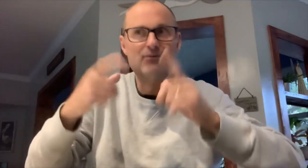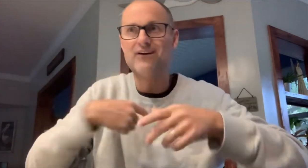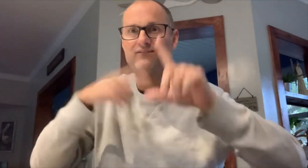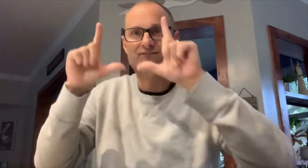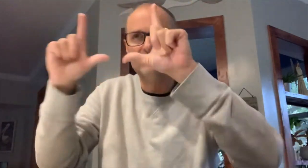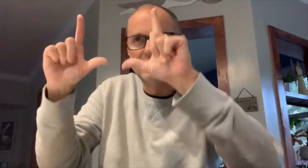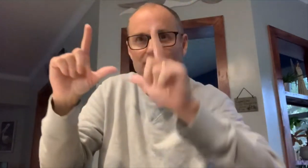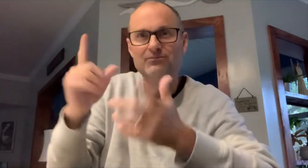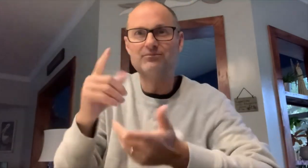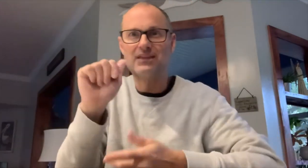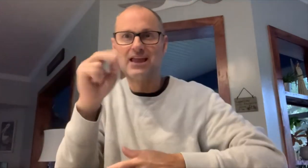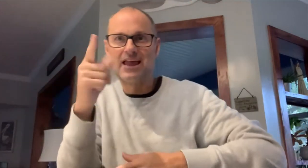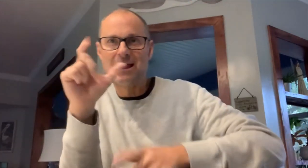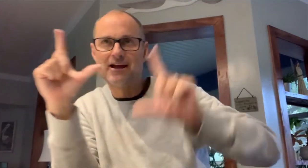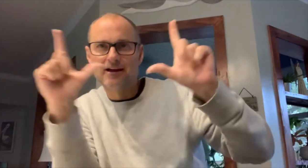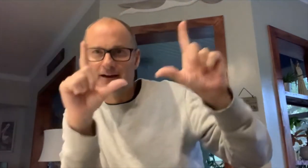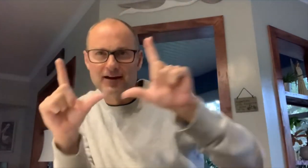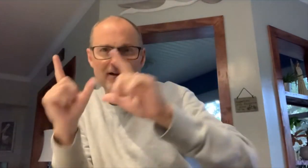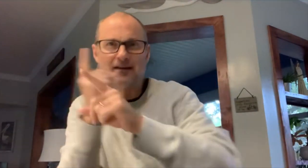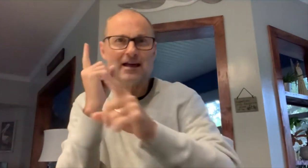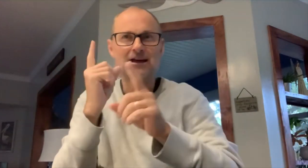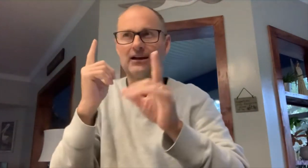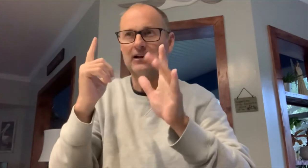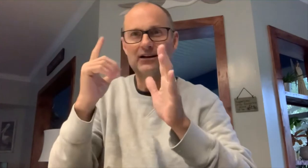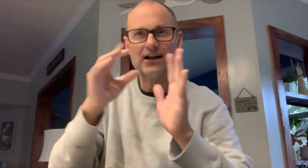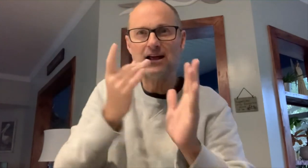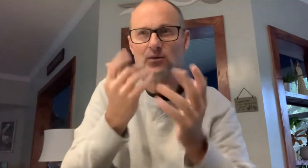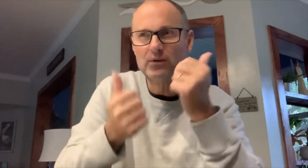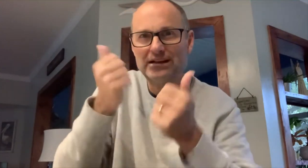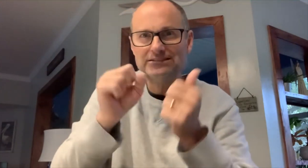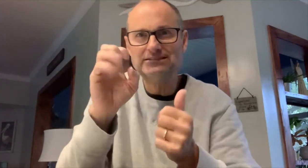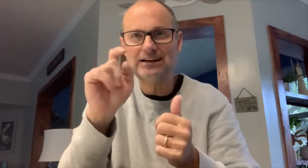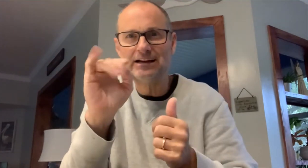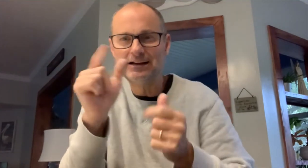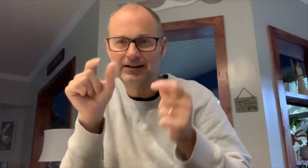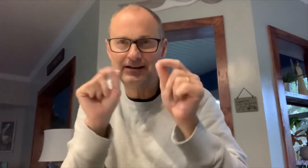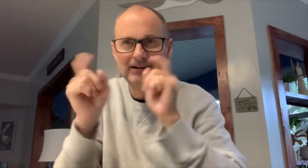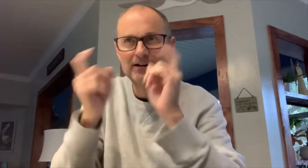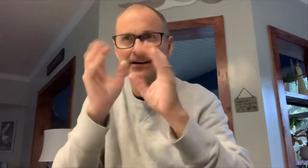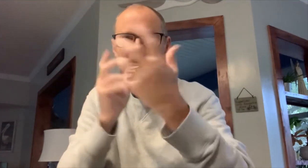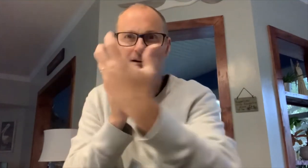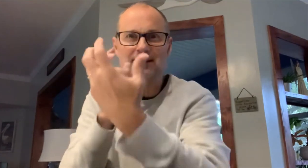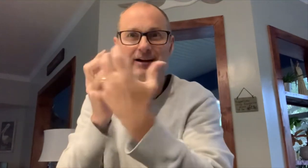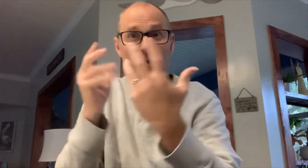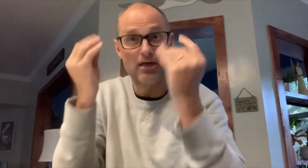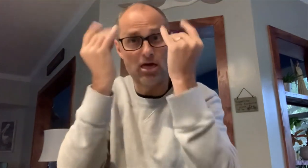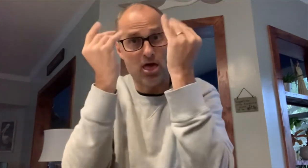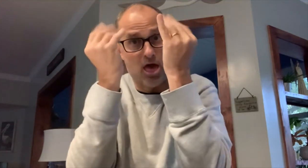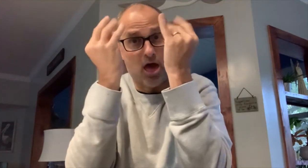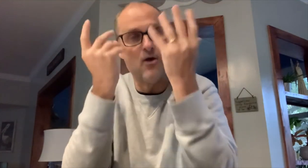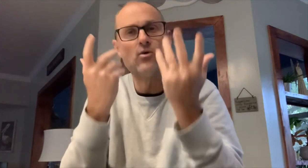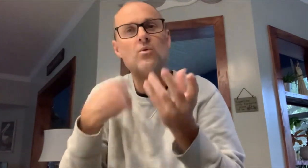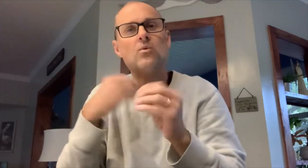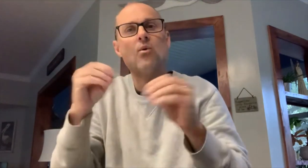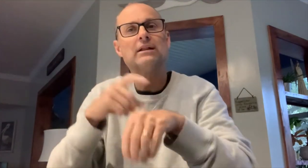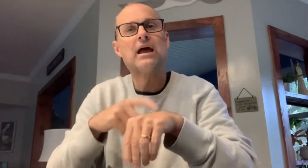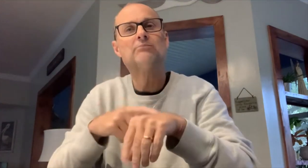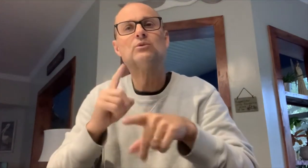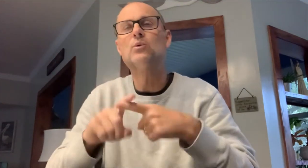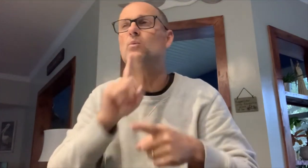While I was taking photos I was only focused on technicalities: Was I getting the best frame? The best angle? The best lighting?